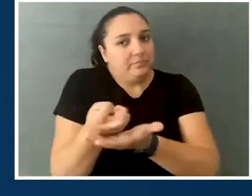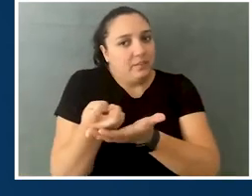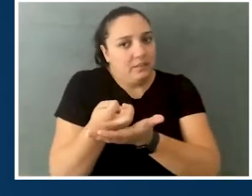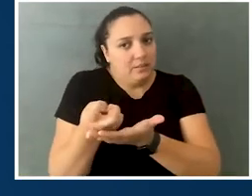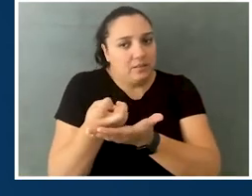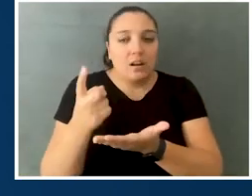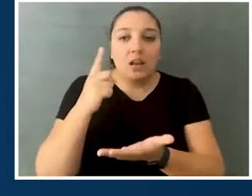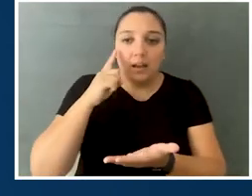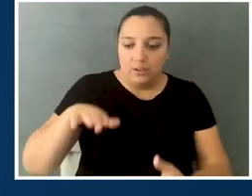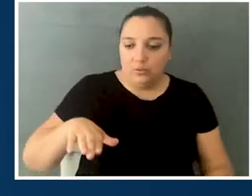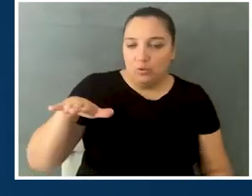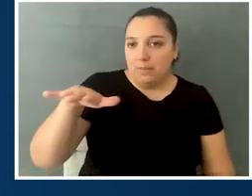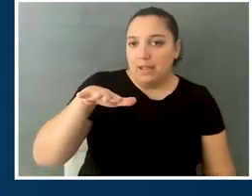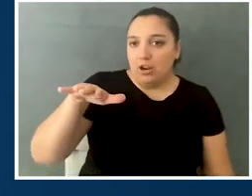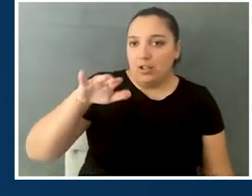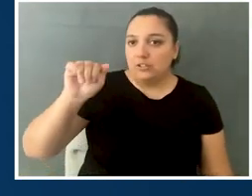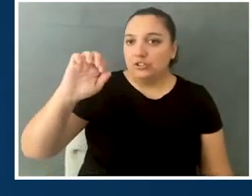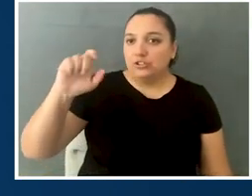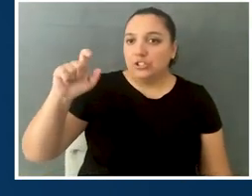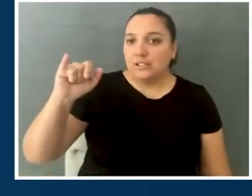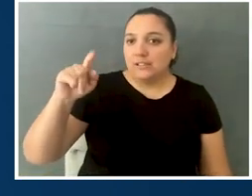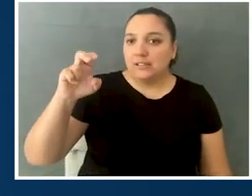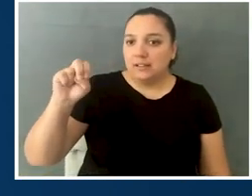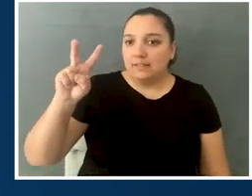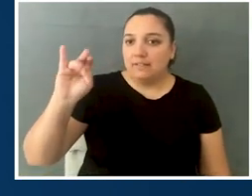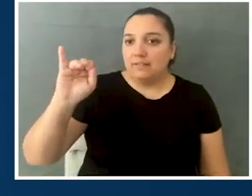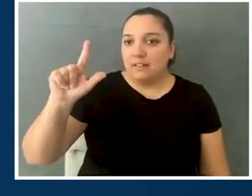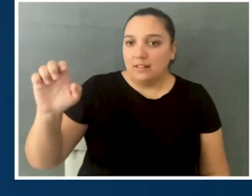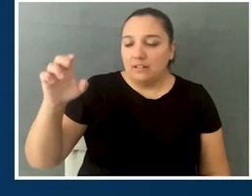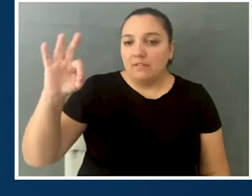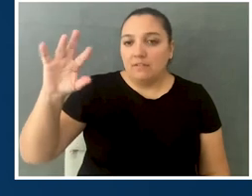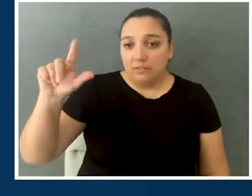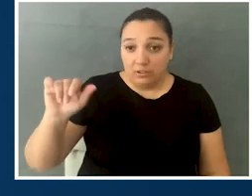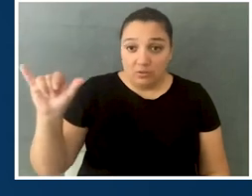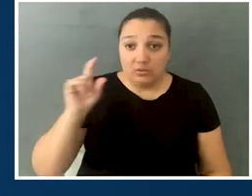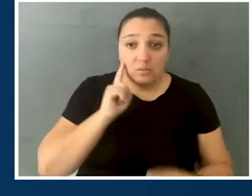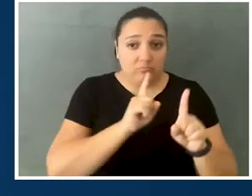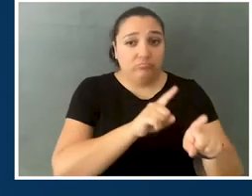I grew up in Jacksonville, Florida, and I went to Stanton College Preparatory School in Duval County.